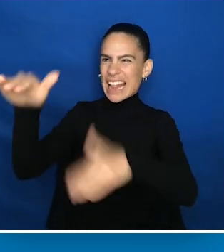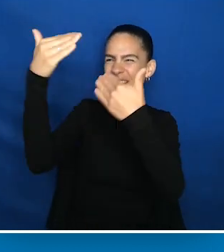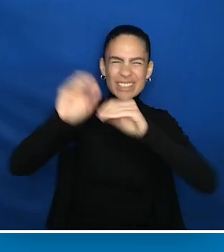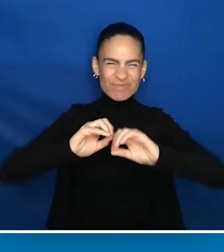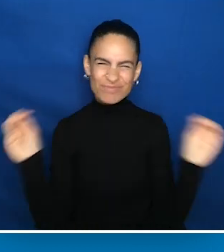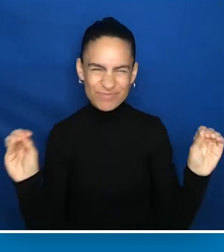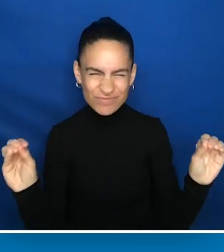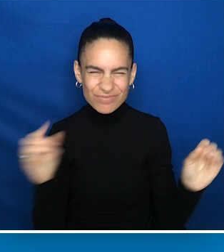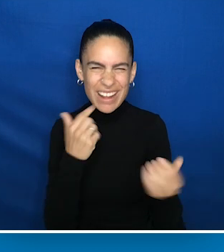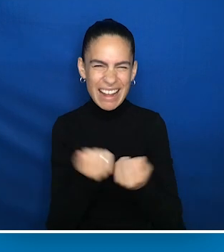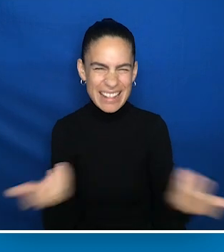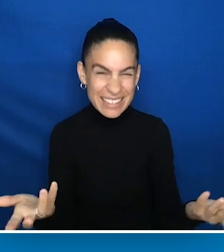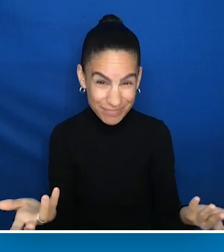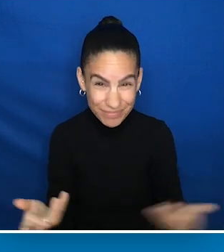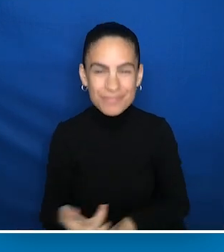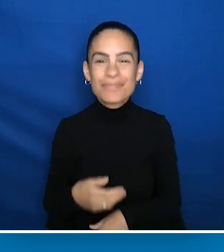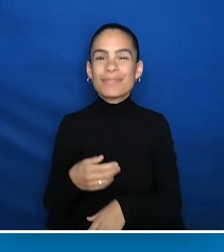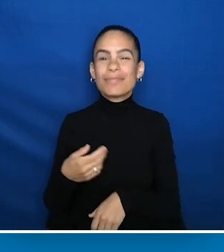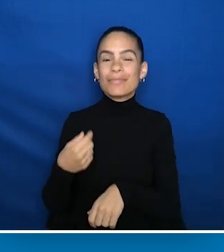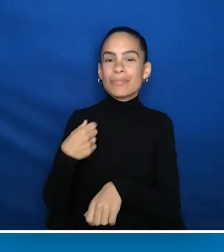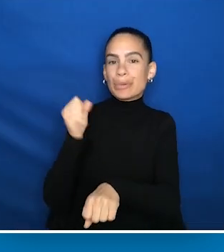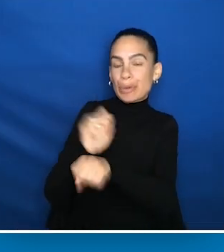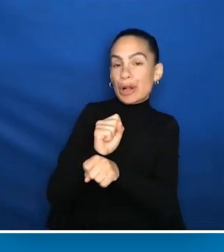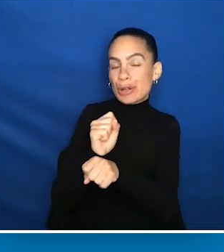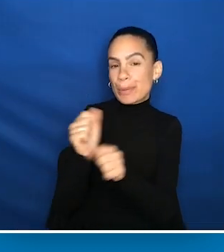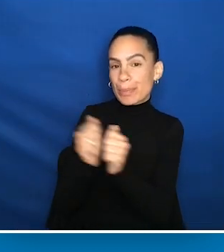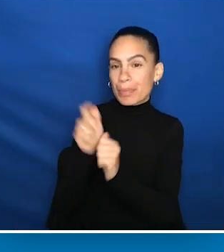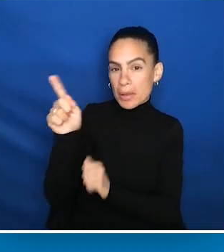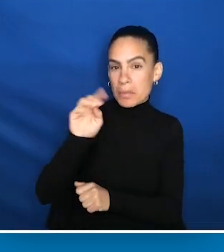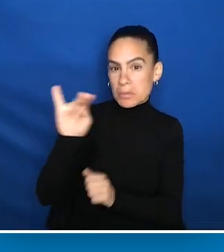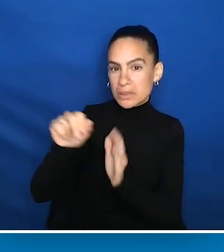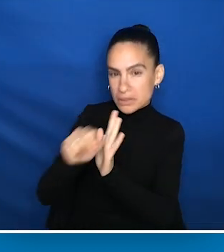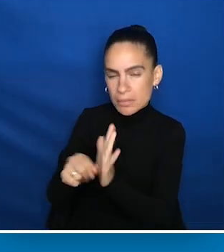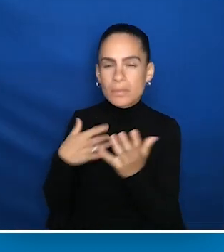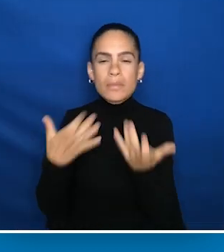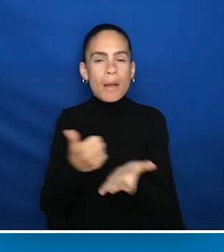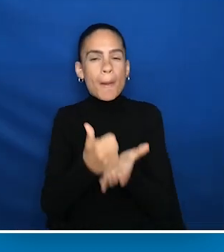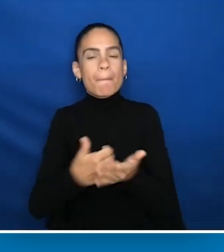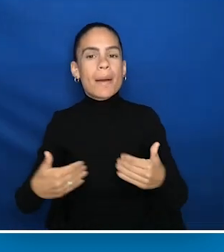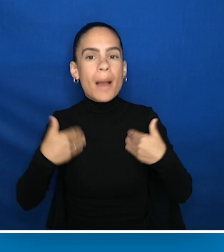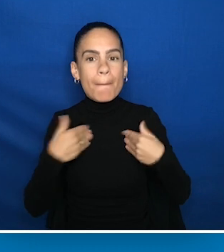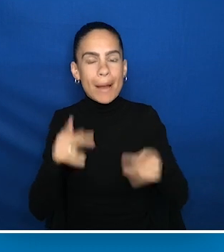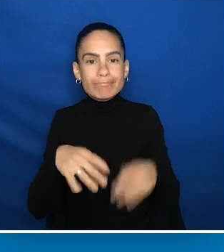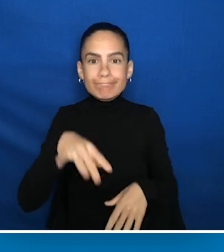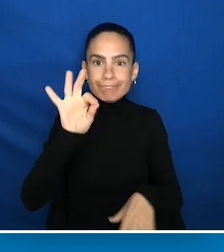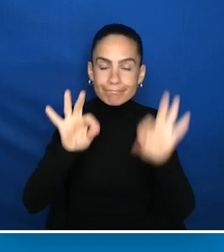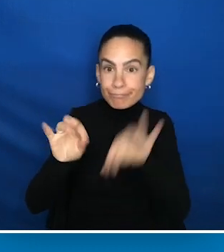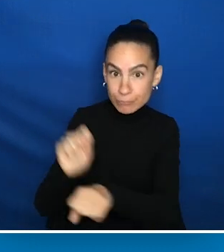I've been working with the state of Minnesota, interviewing young people that try to help them find jobs and find employment.